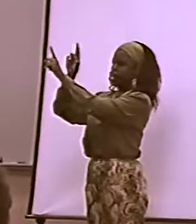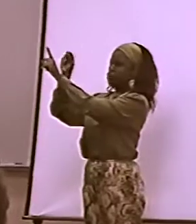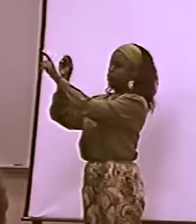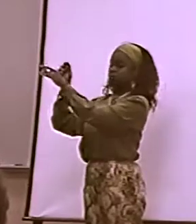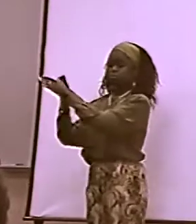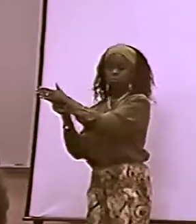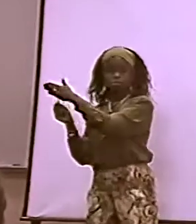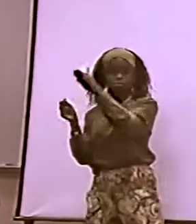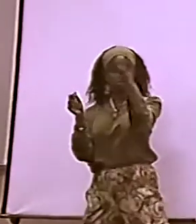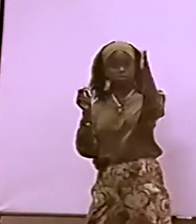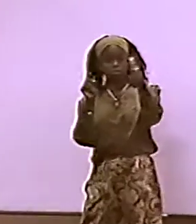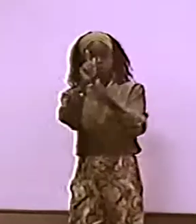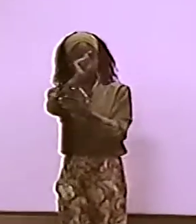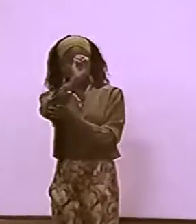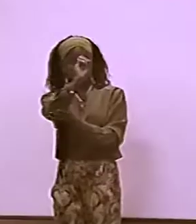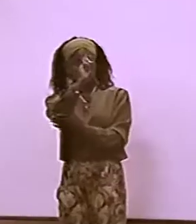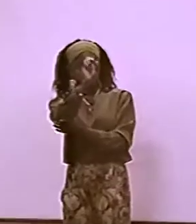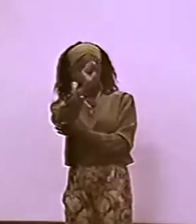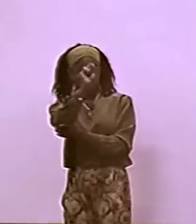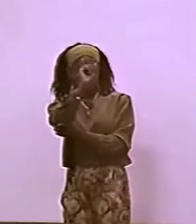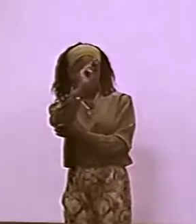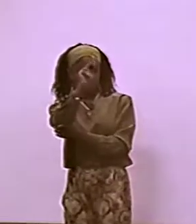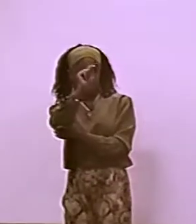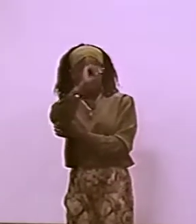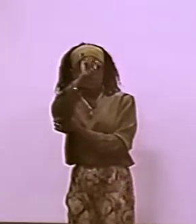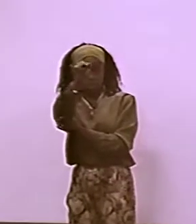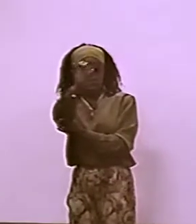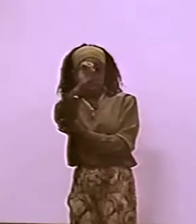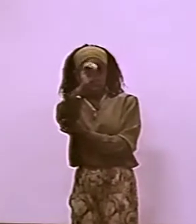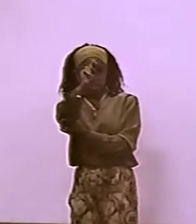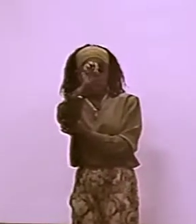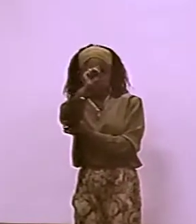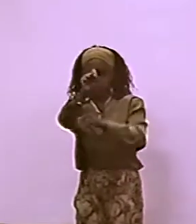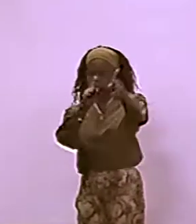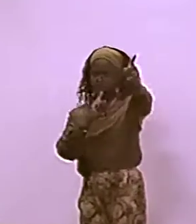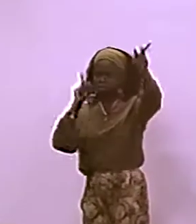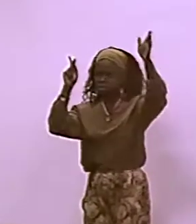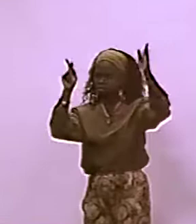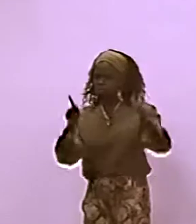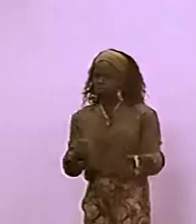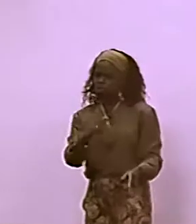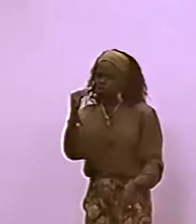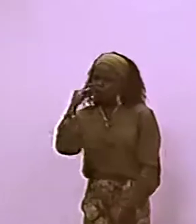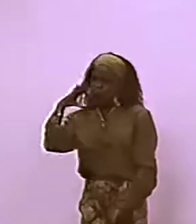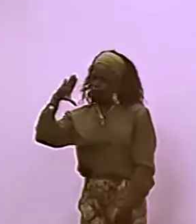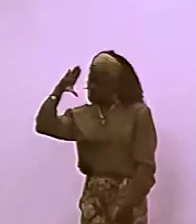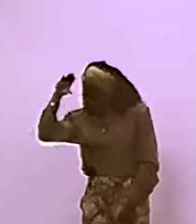WHO WAS INVOLVED IN THE WAR A LONG TIME AGO. AND THERE'S THIS OTHER PERSON, WHO'S ALSO NAMED TOUSSAINT.